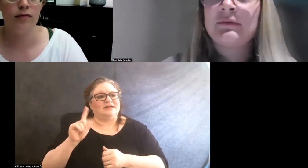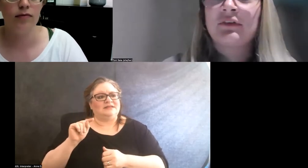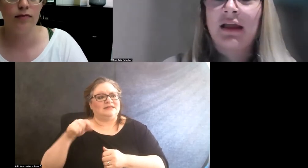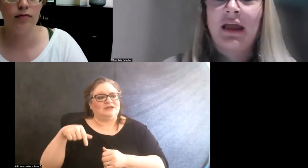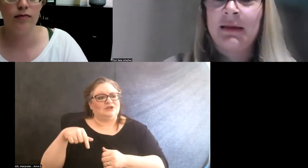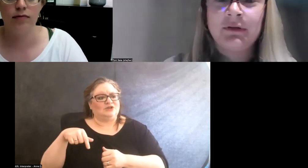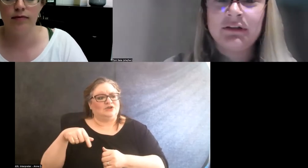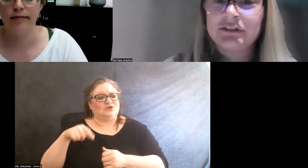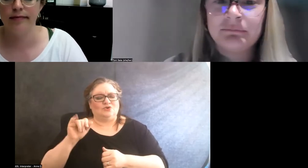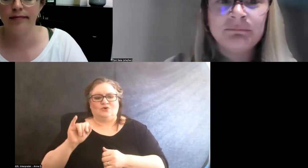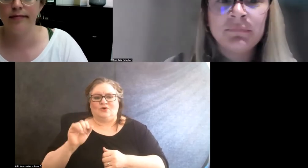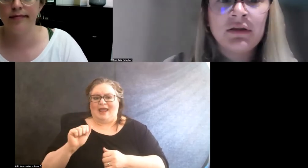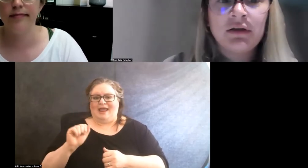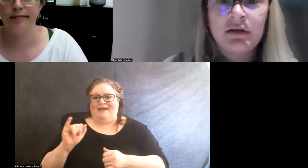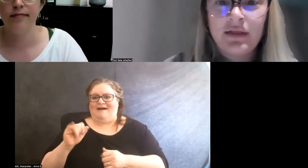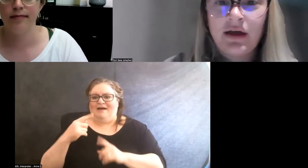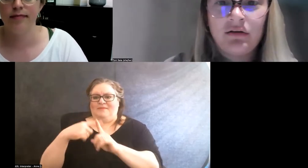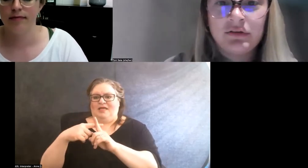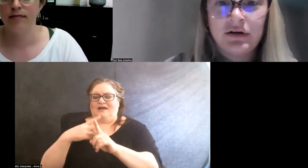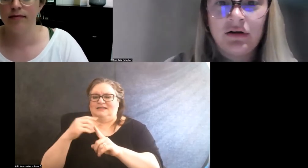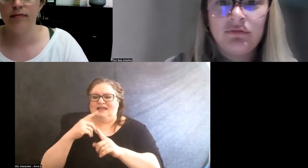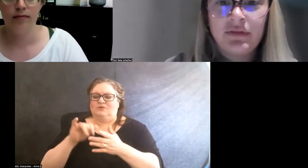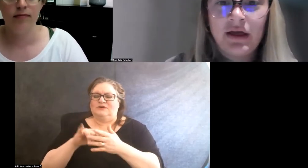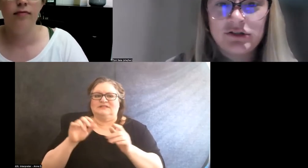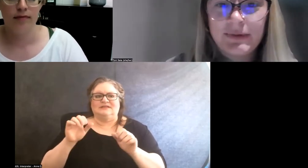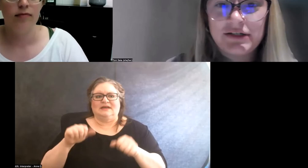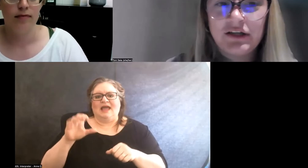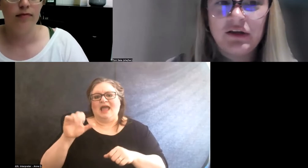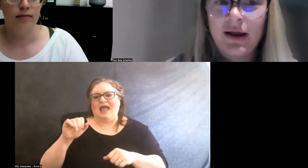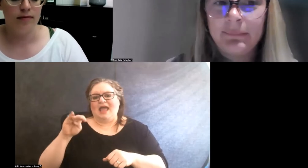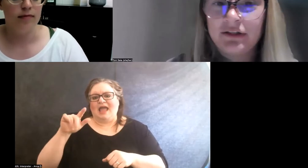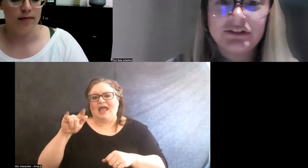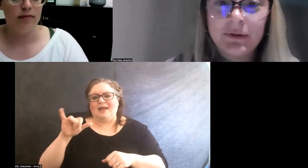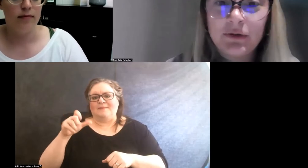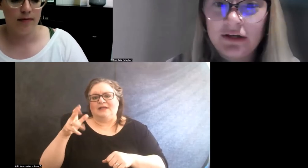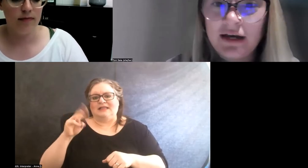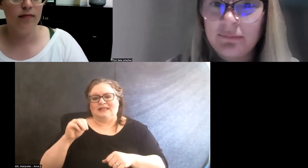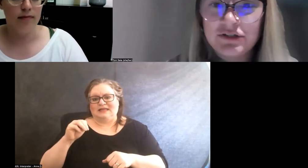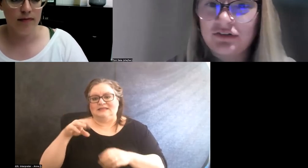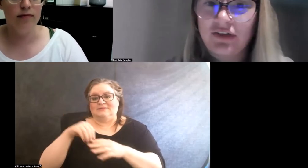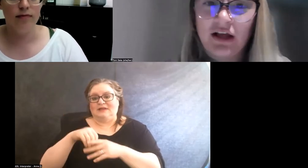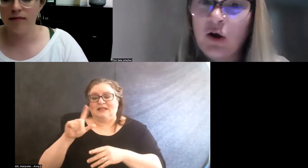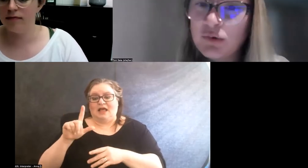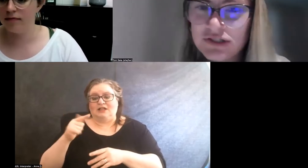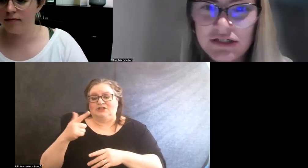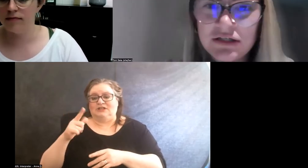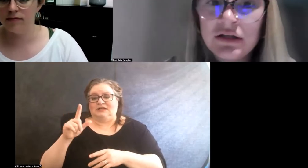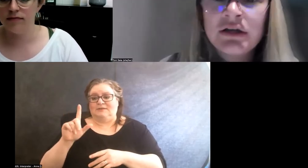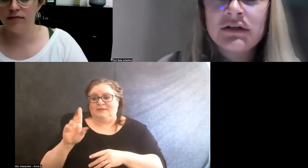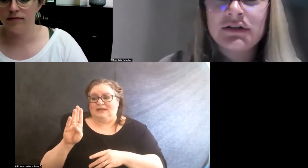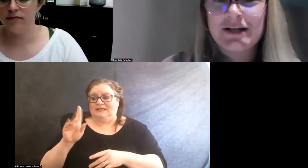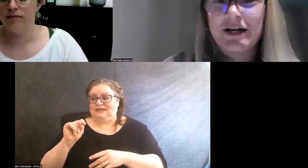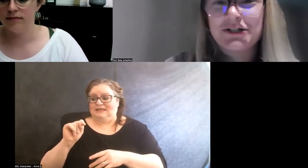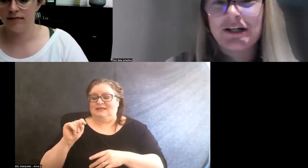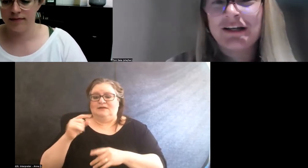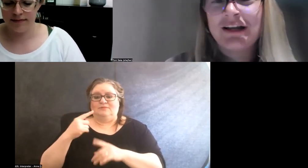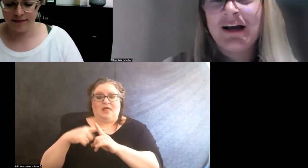and it was like ableism in, you know, the LGBTQI+ community, and it was just like a hosted discussion.